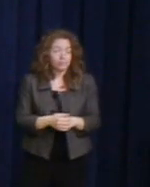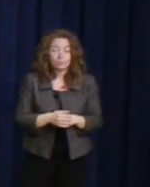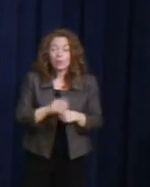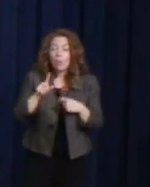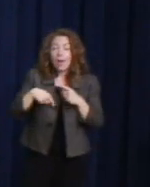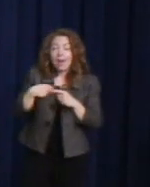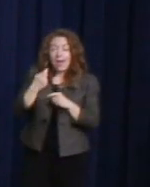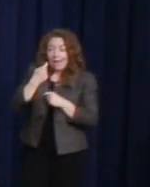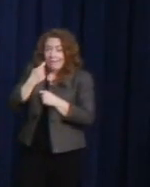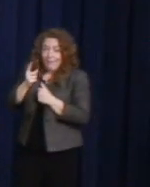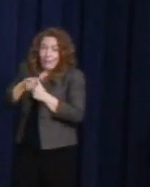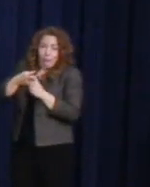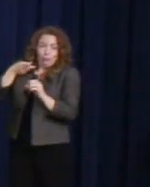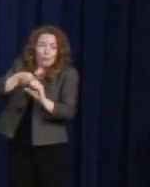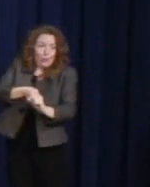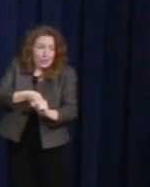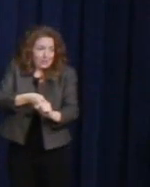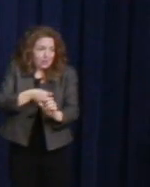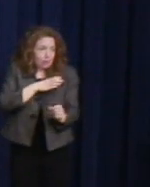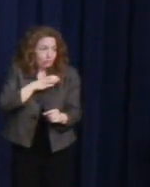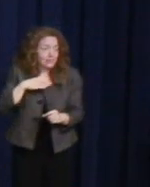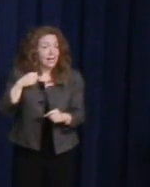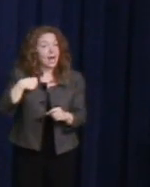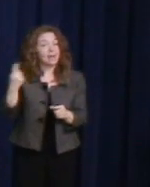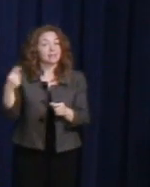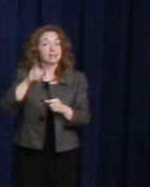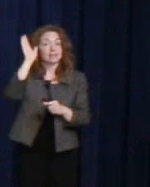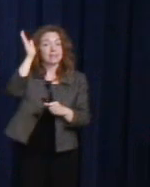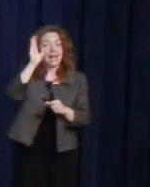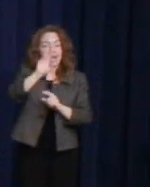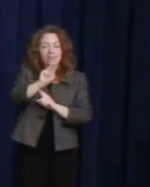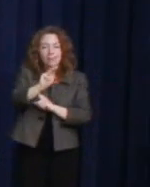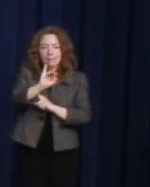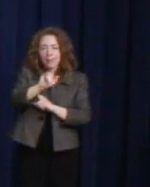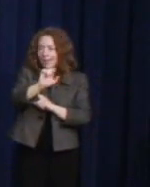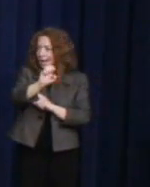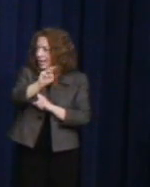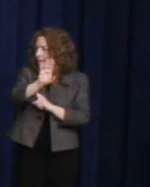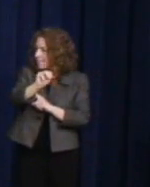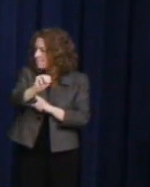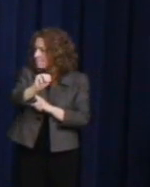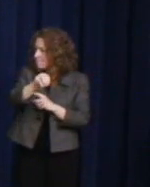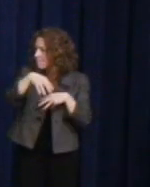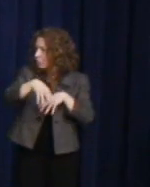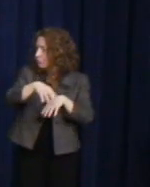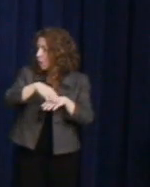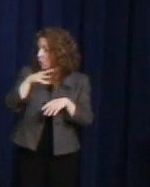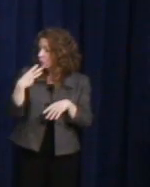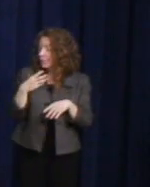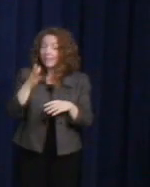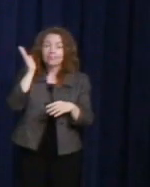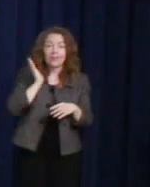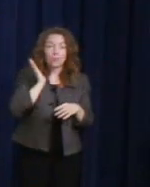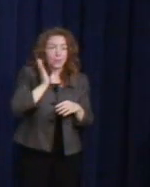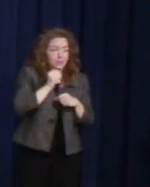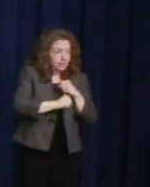I spoke at the Millennium March on Washington. It was back in 2000. Probably many of you were there.